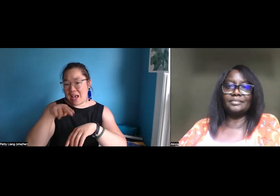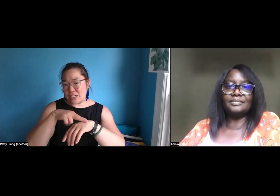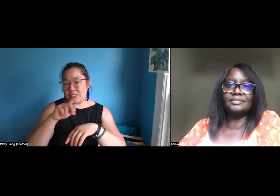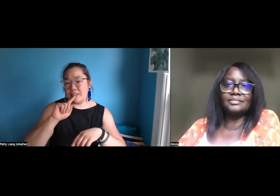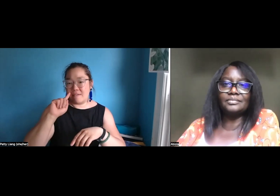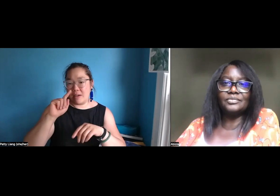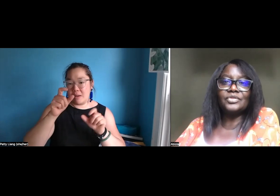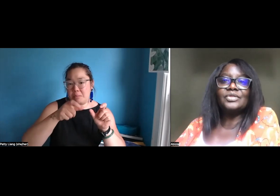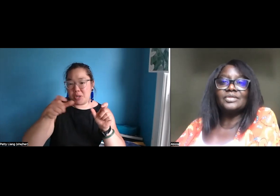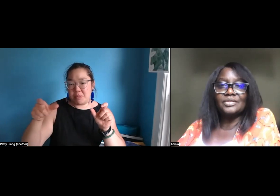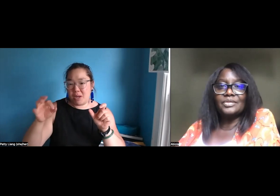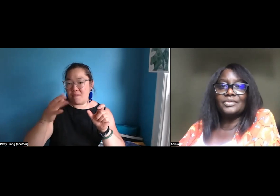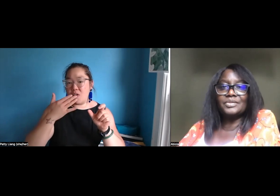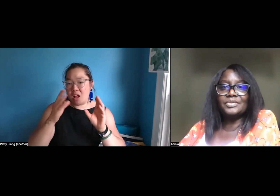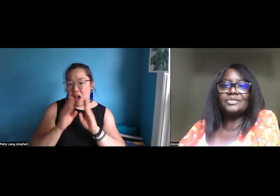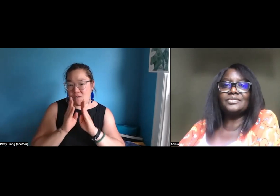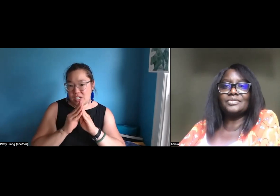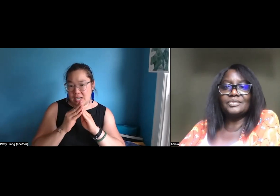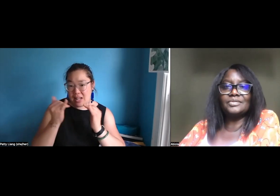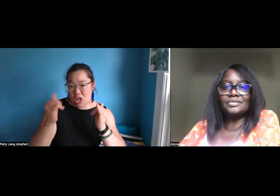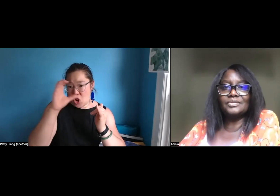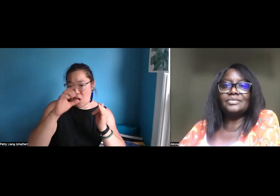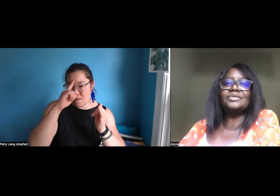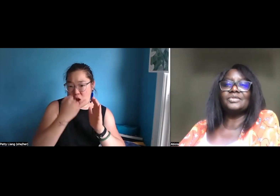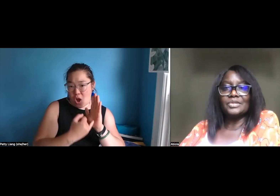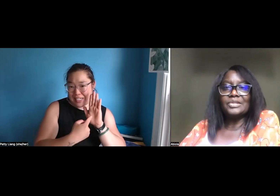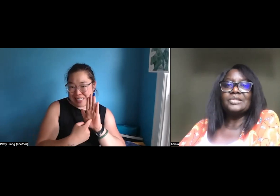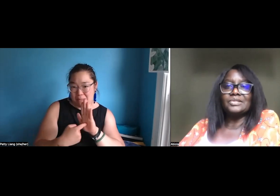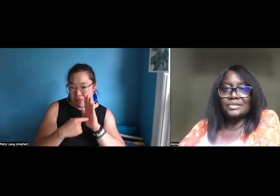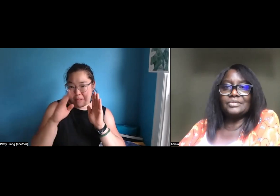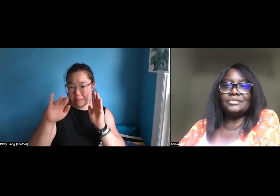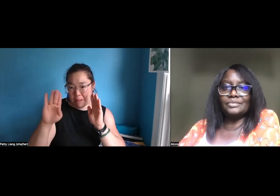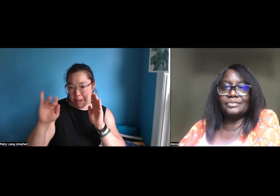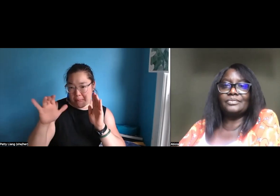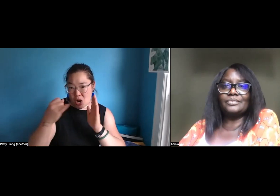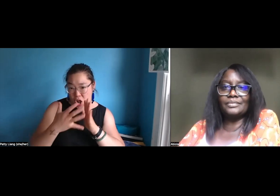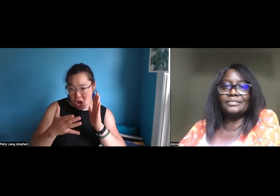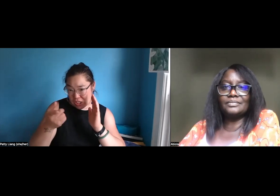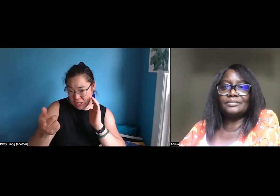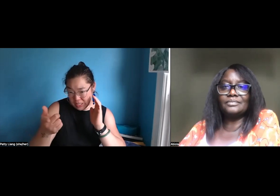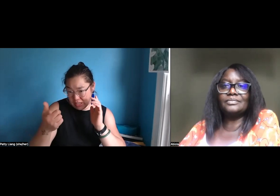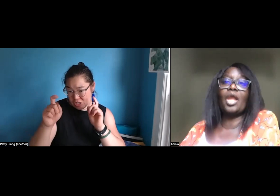Actually, this summer in July, we're going to have the National Deaf People of Color conference.